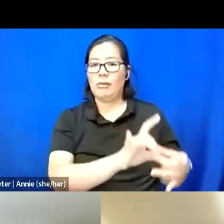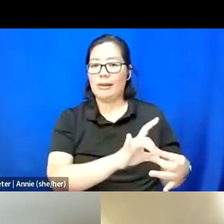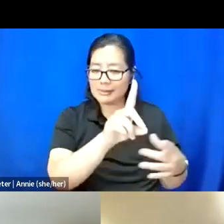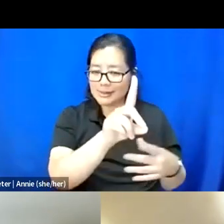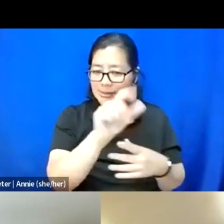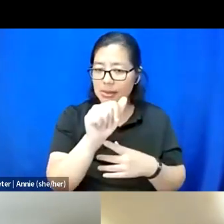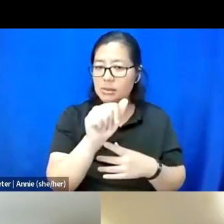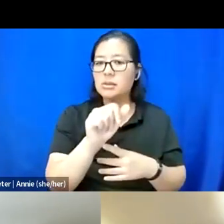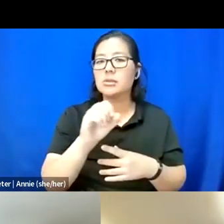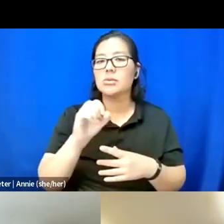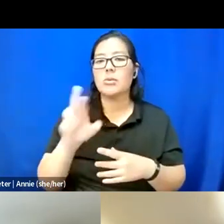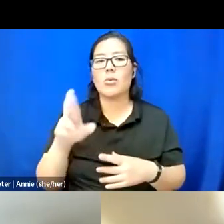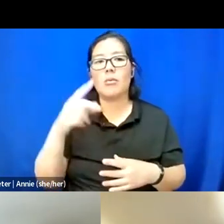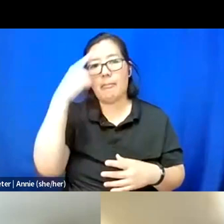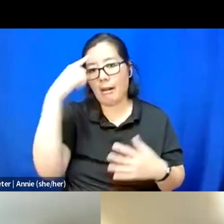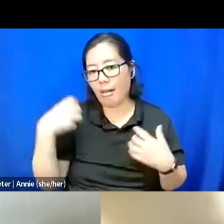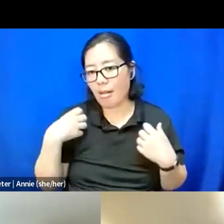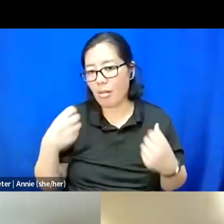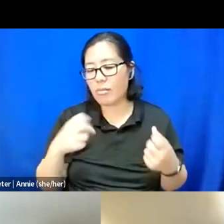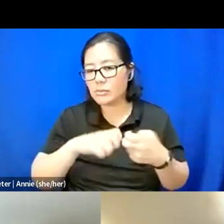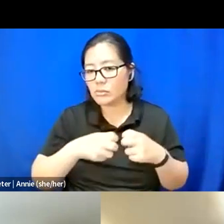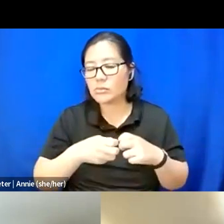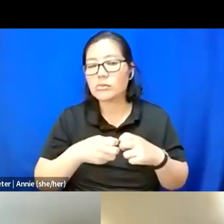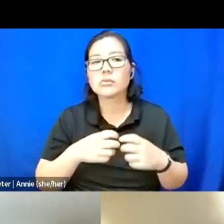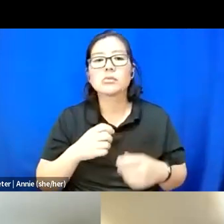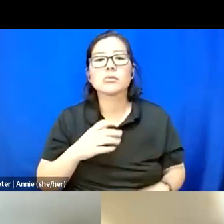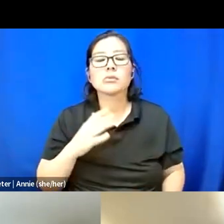because there's no language there.